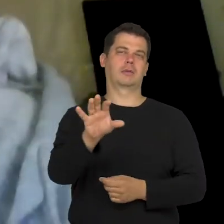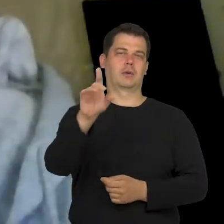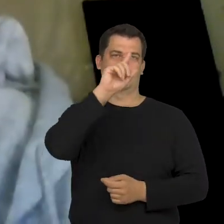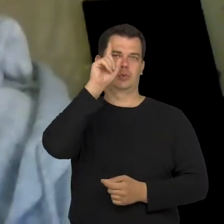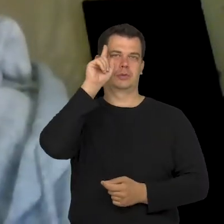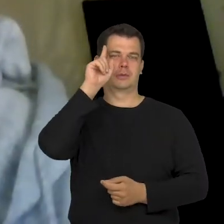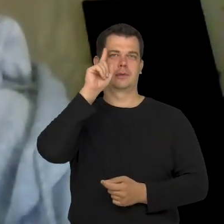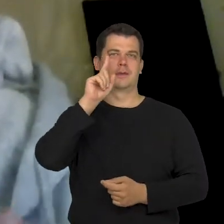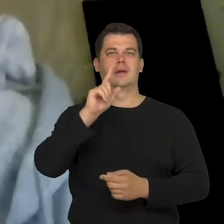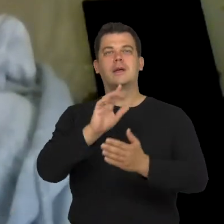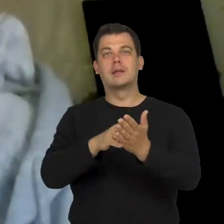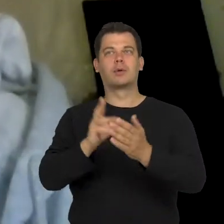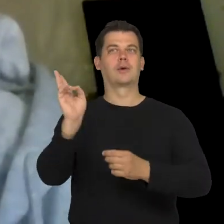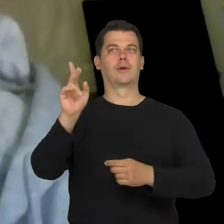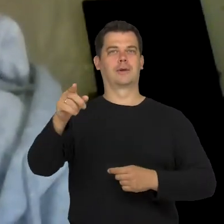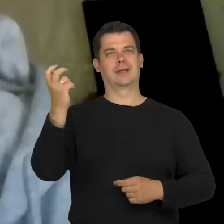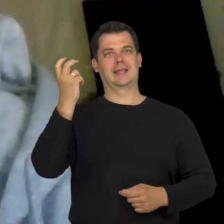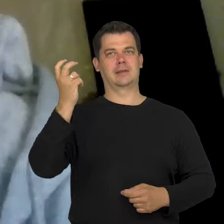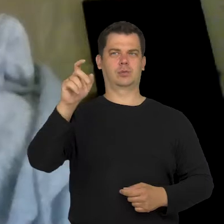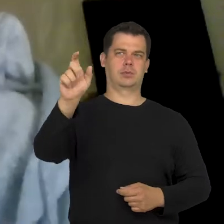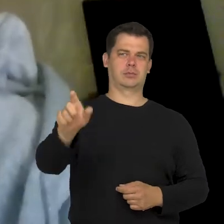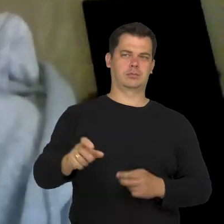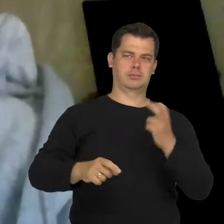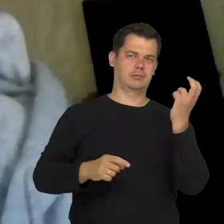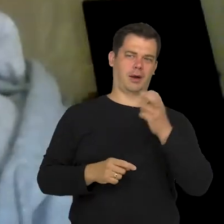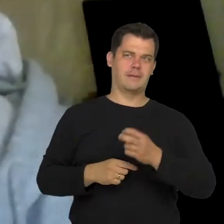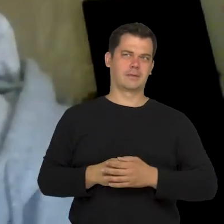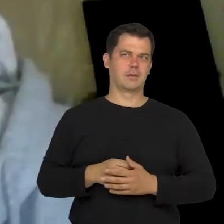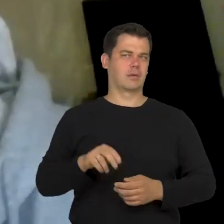who I found interesting and I can't take my eyes off them.